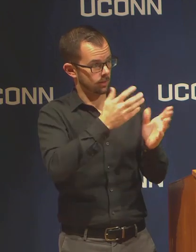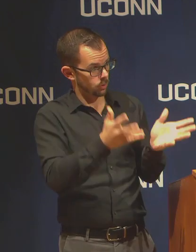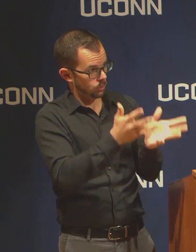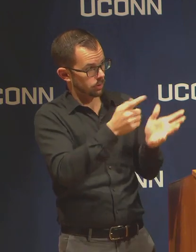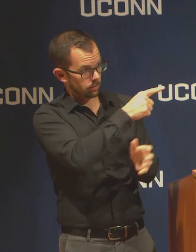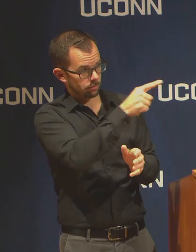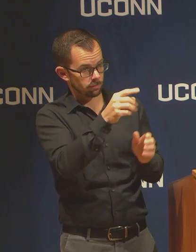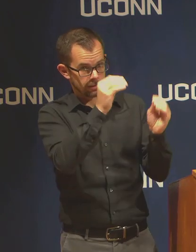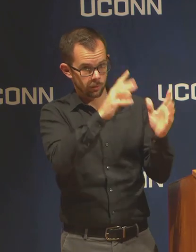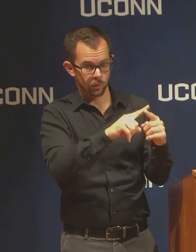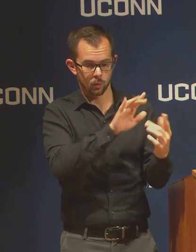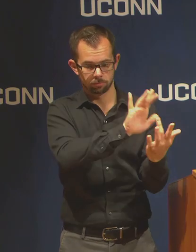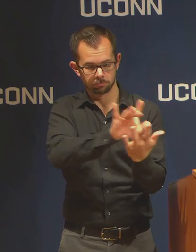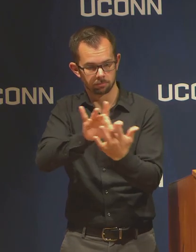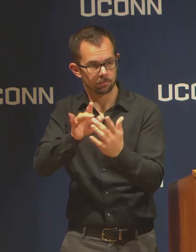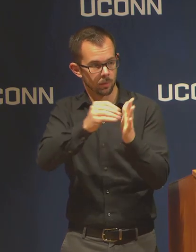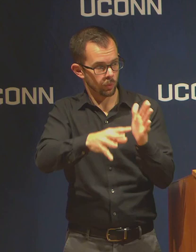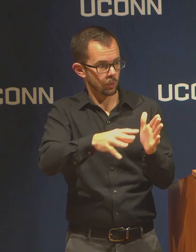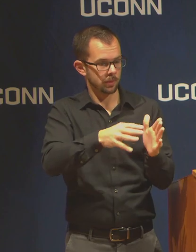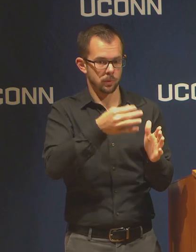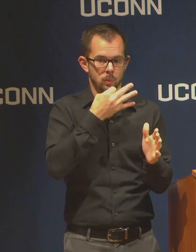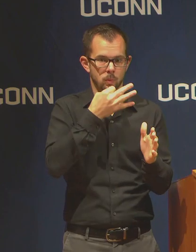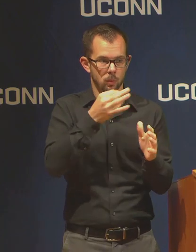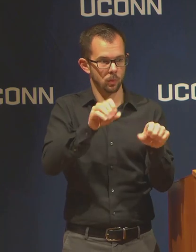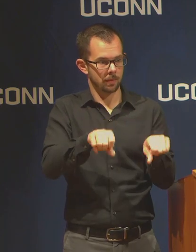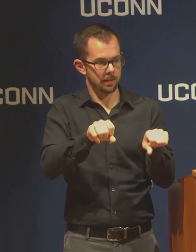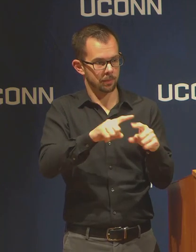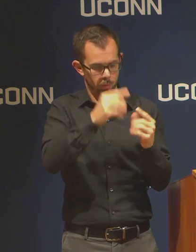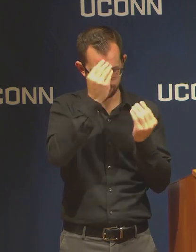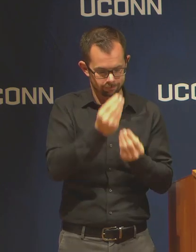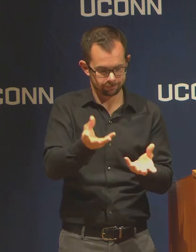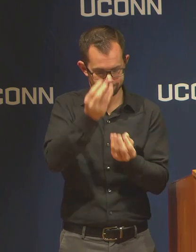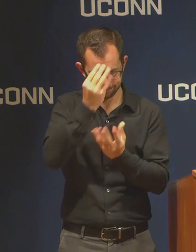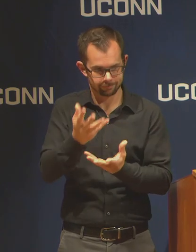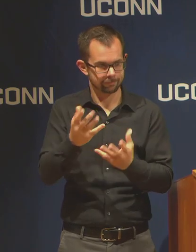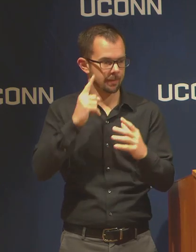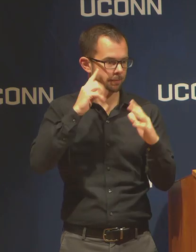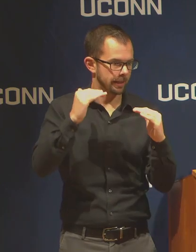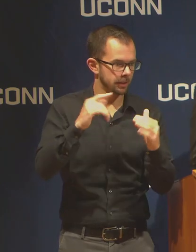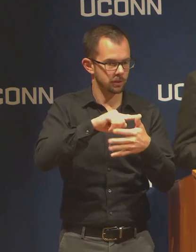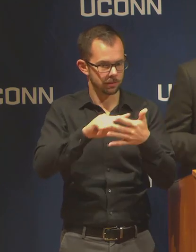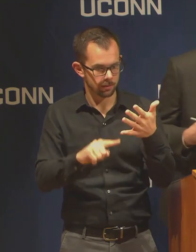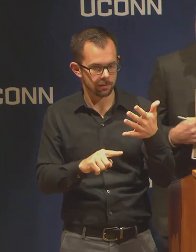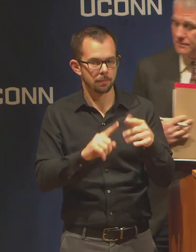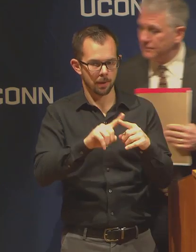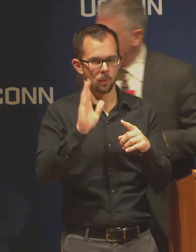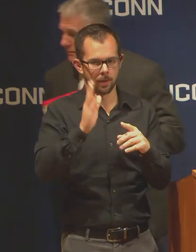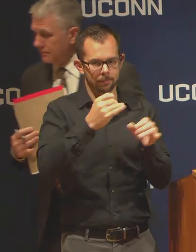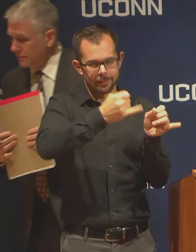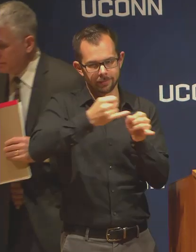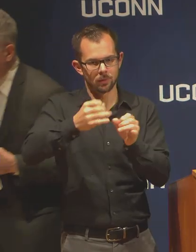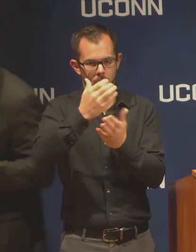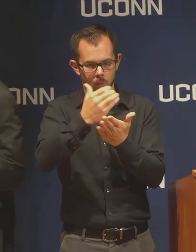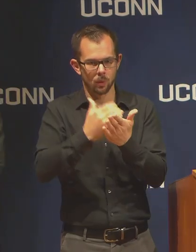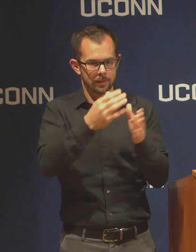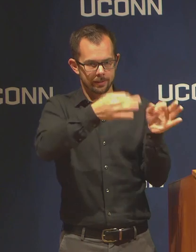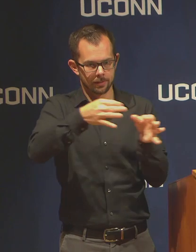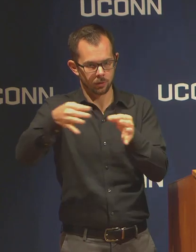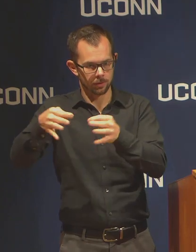know what they're thinking, what the plans are. So that will happen at the course level. How is the university transitioning